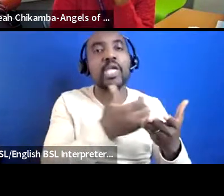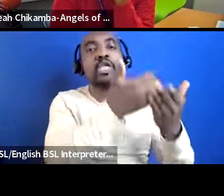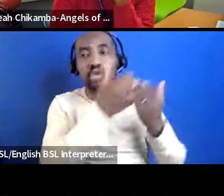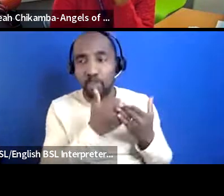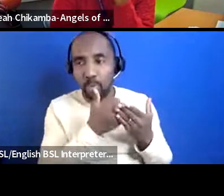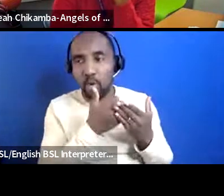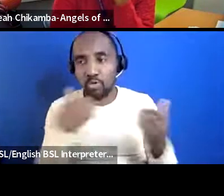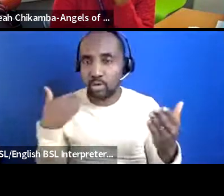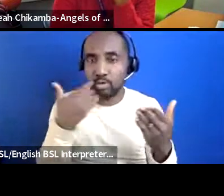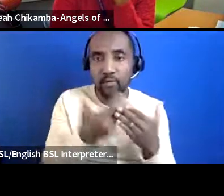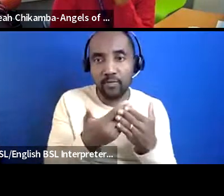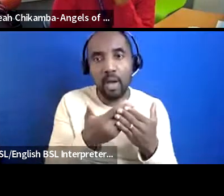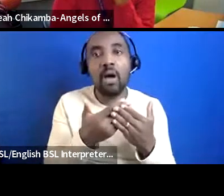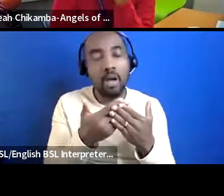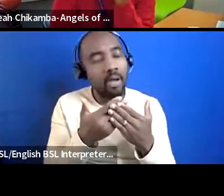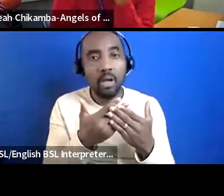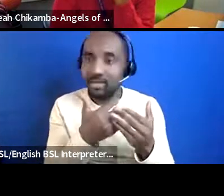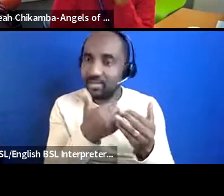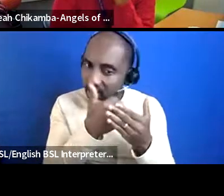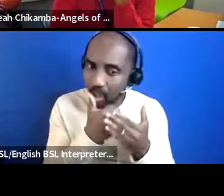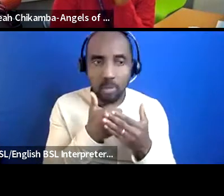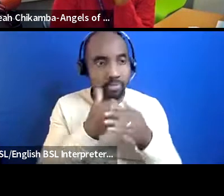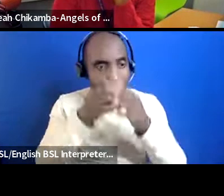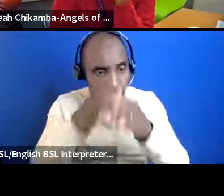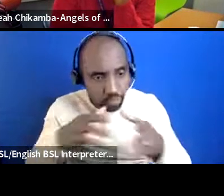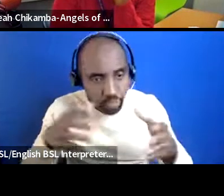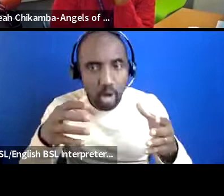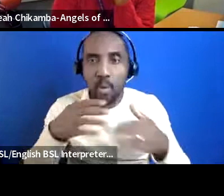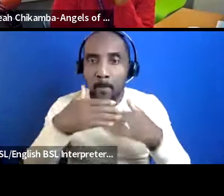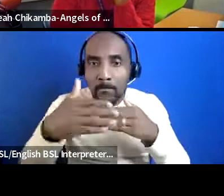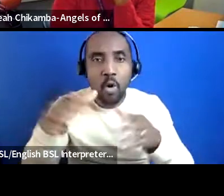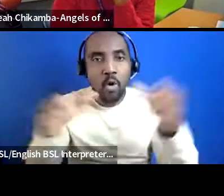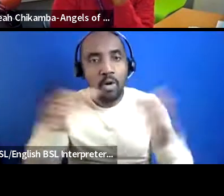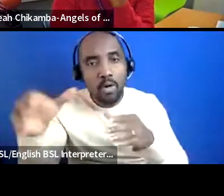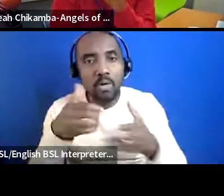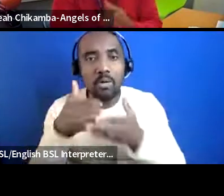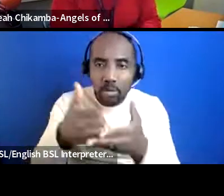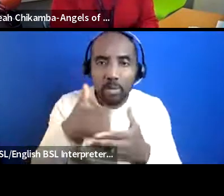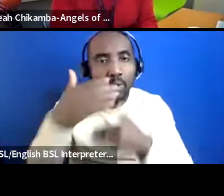and it's you know it's helped us to kind of grow and build our capacity so yeah thank you